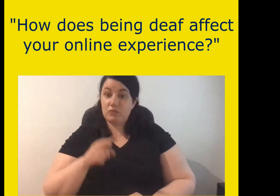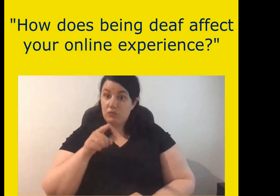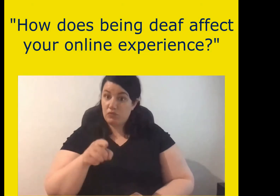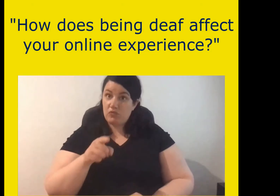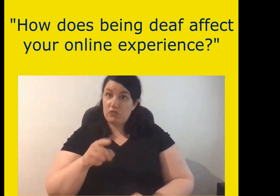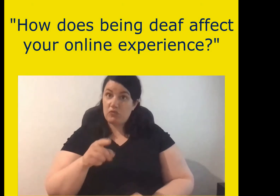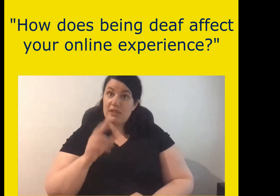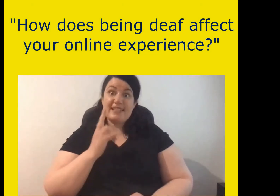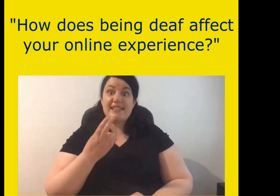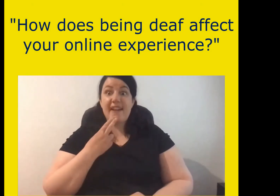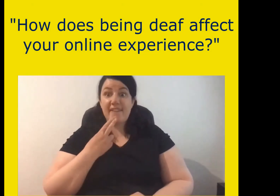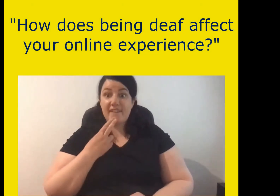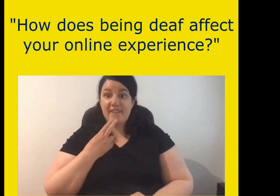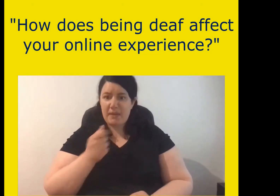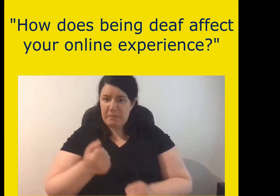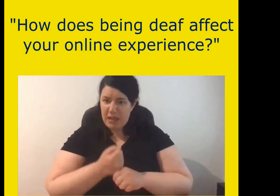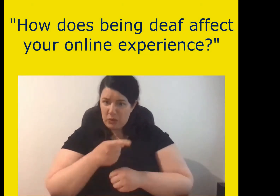How does being deaf affect your online experience